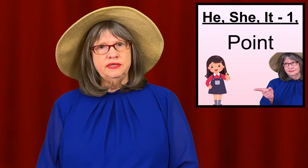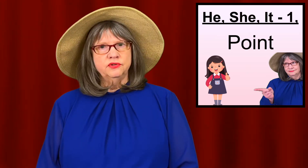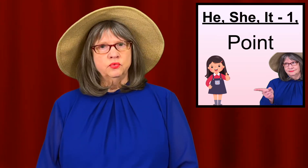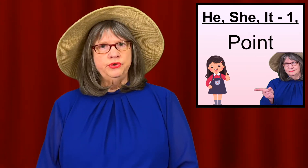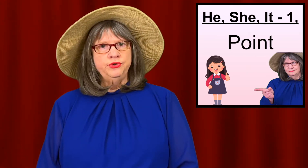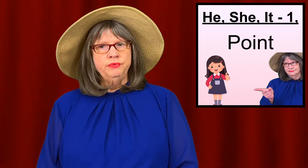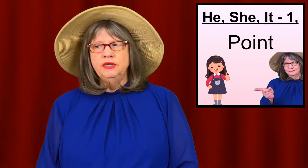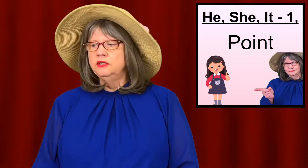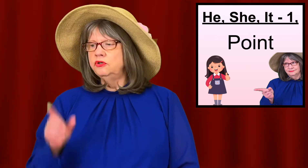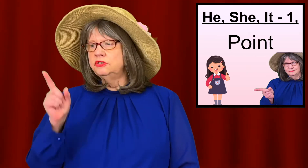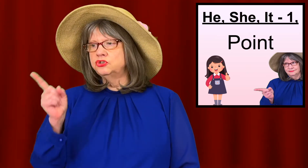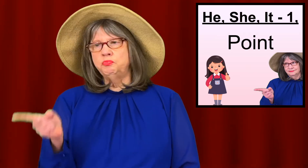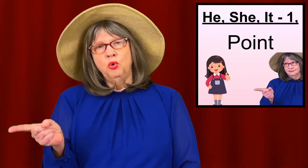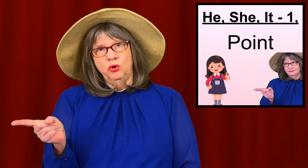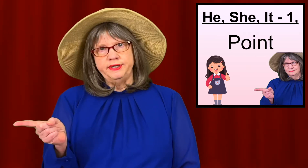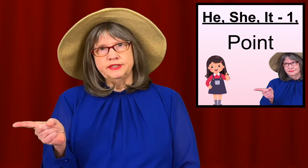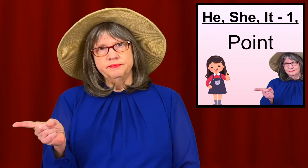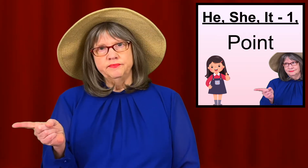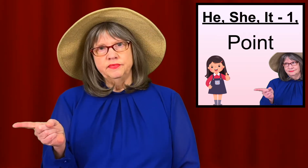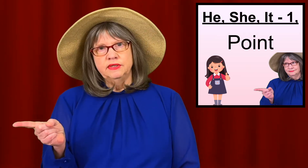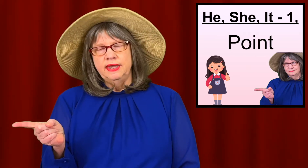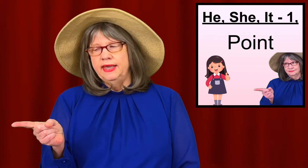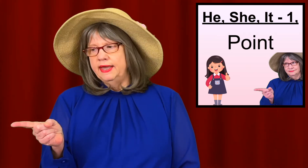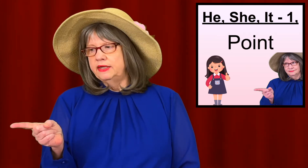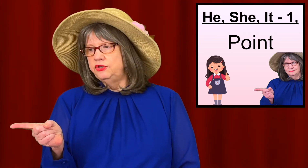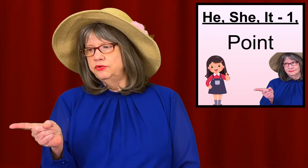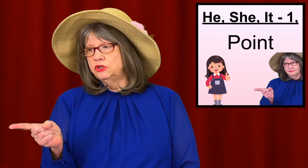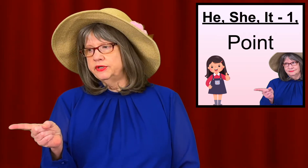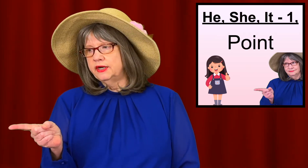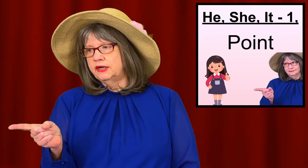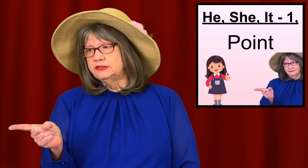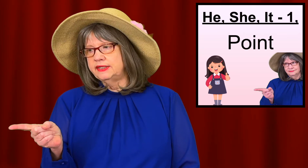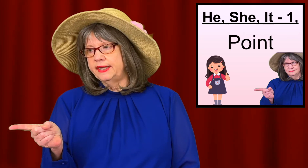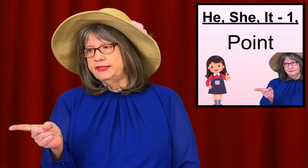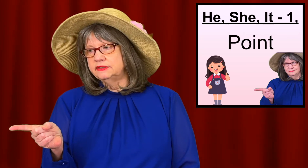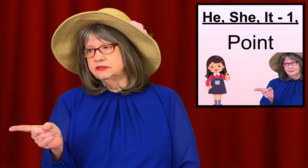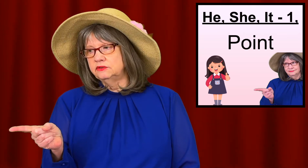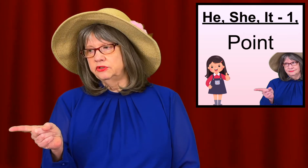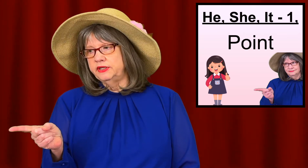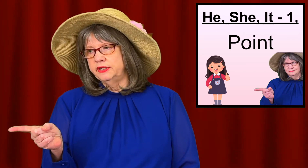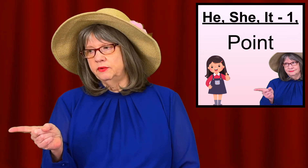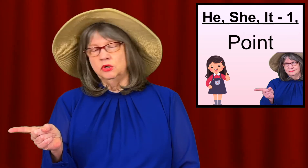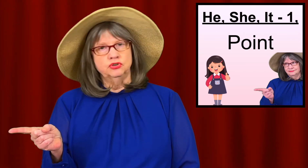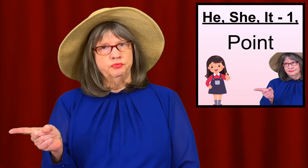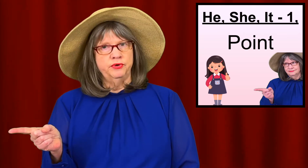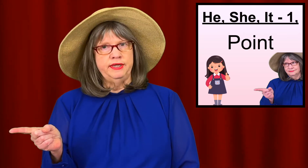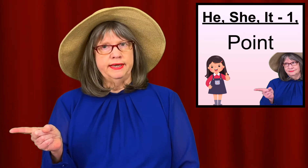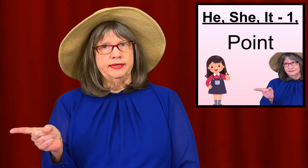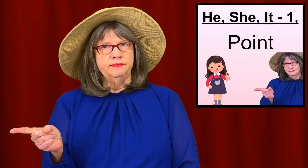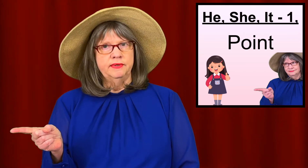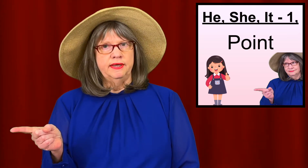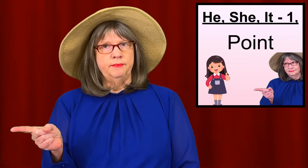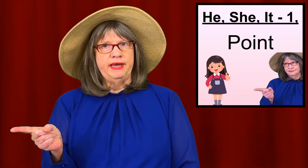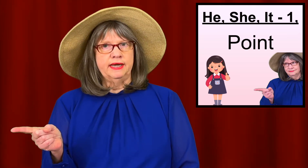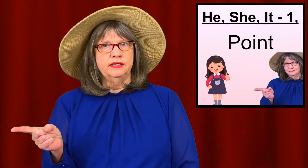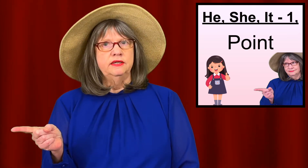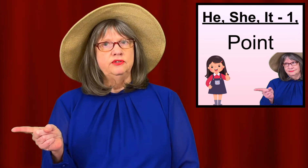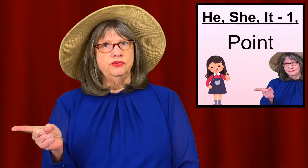in the room, you can just point and do a quick eye gaze looking at what you're pointing at, and back to the